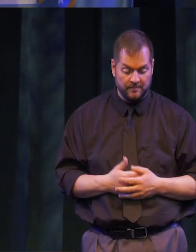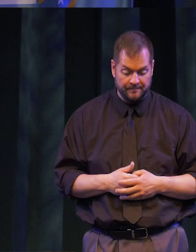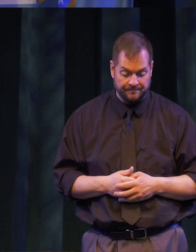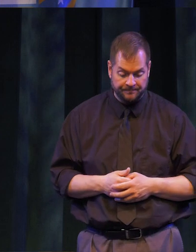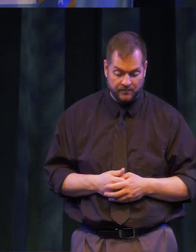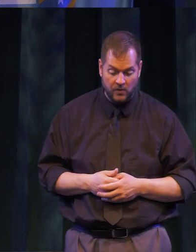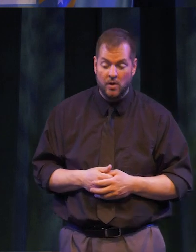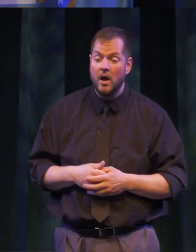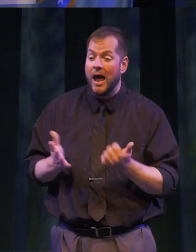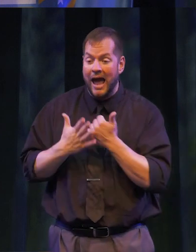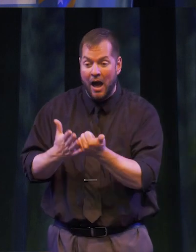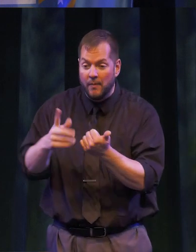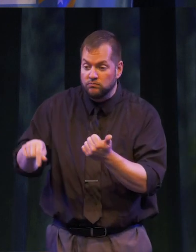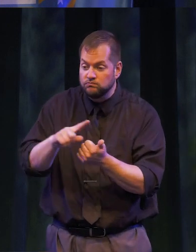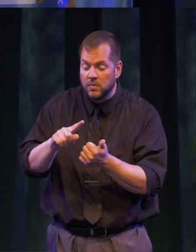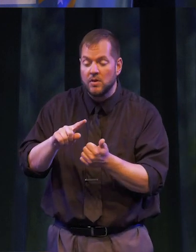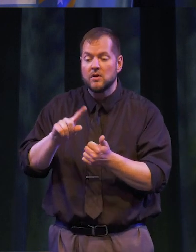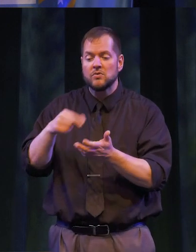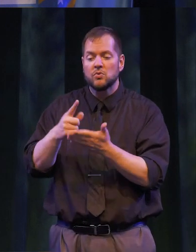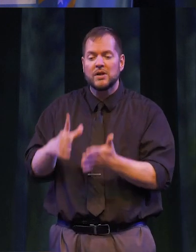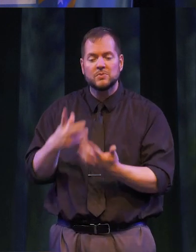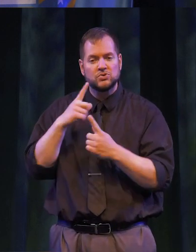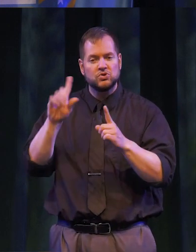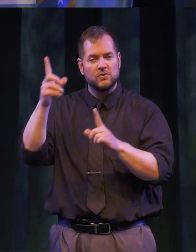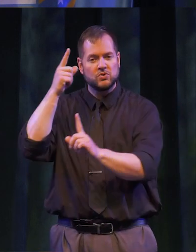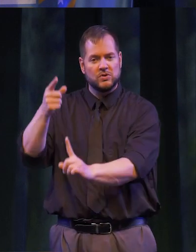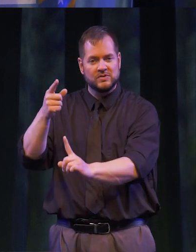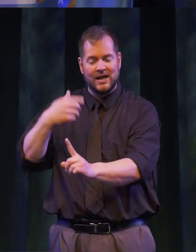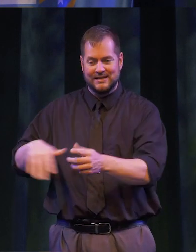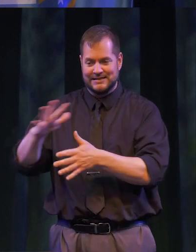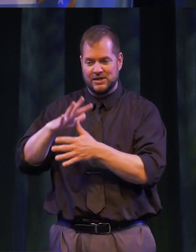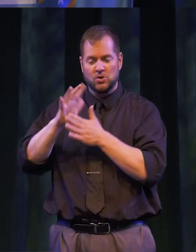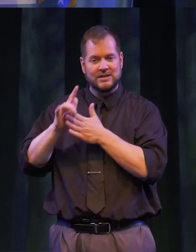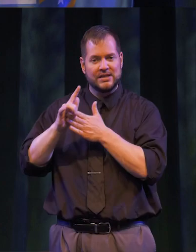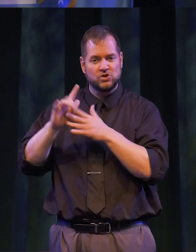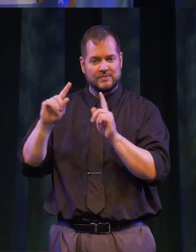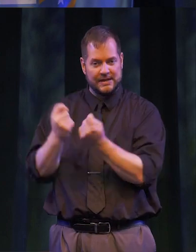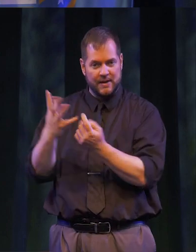HELPING ALL THESE GRADUATES ACHIEVE THEIR GOALS IS GCC’S SENIOR LEADERSHIP TEAM: DR.